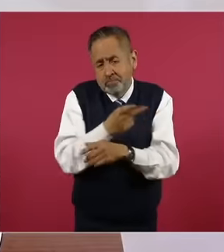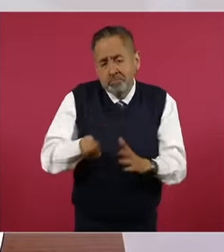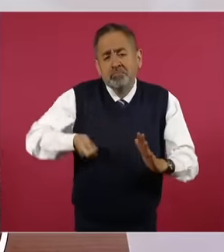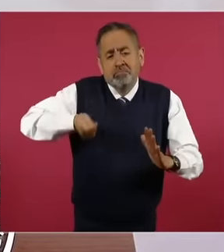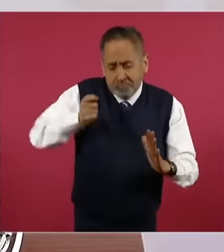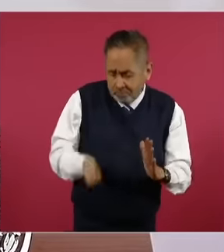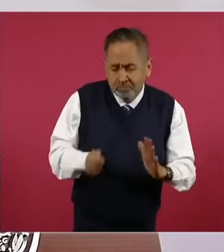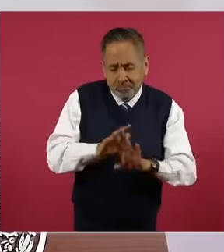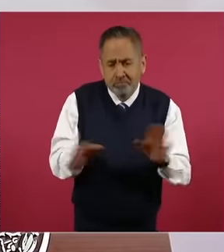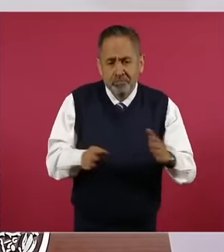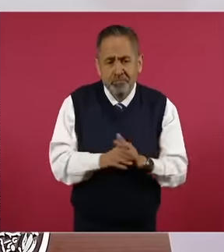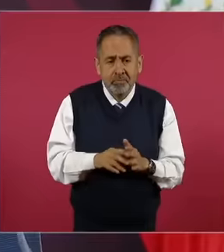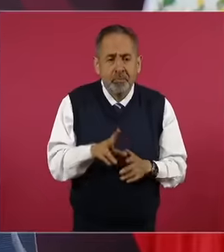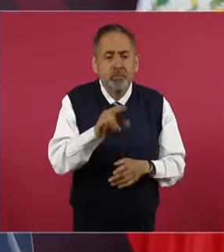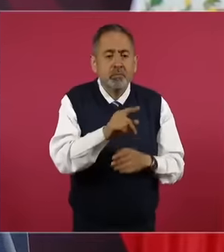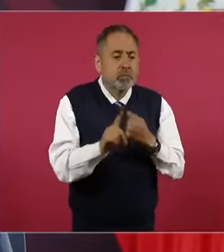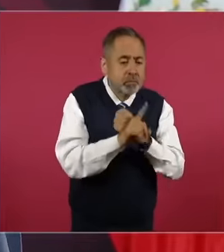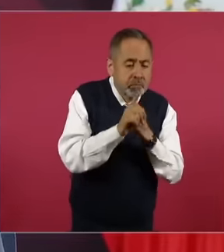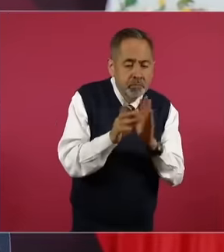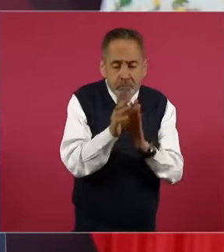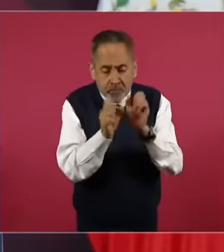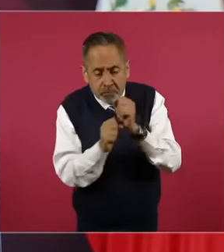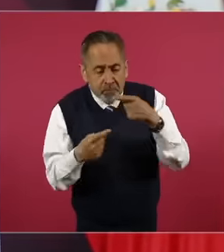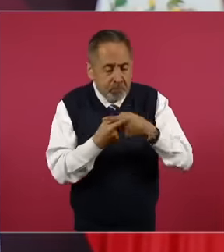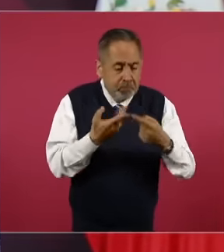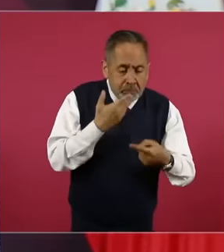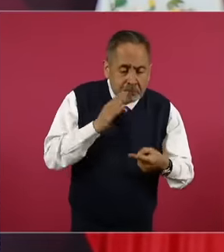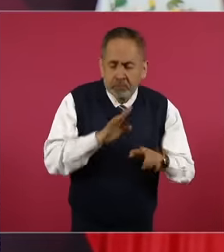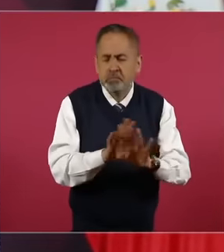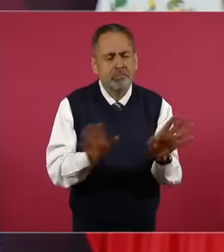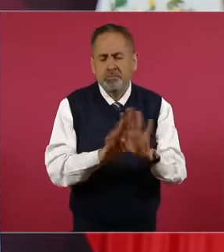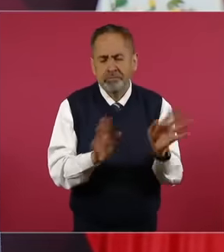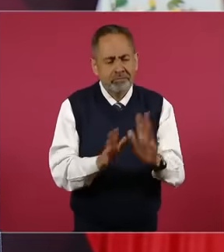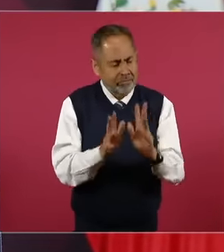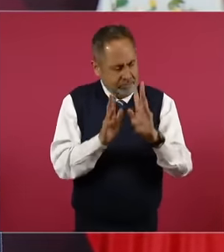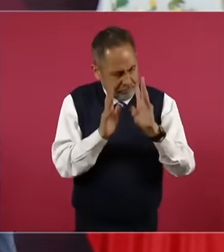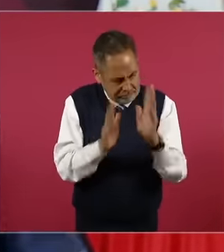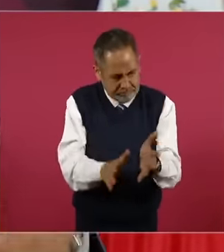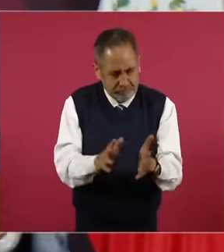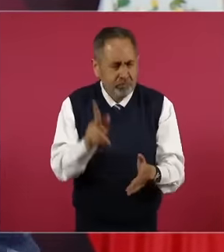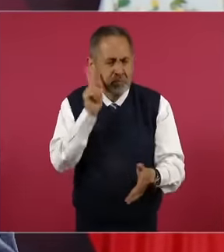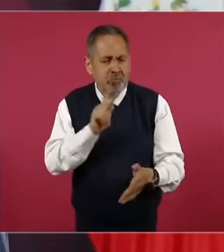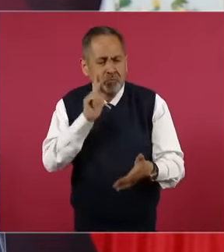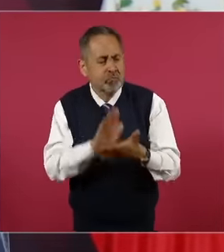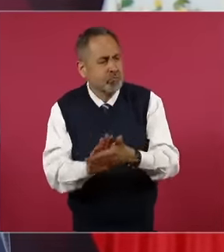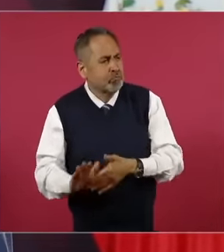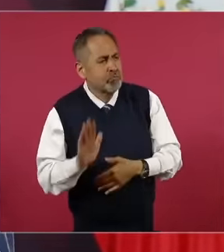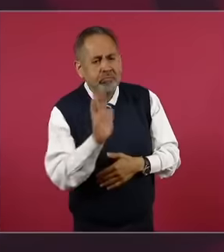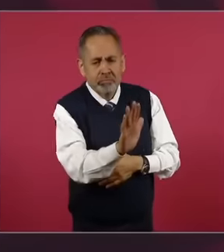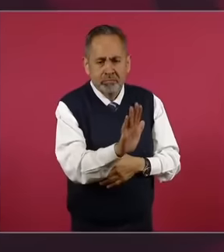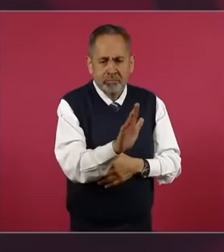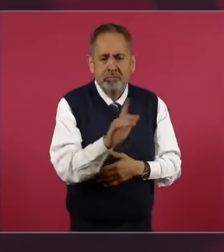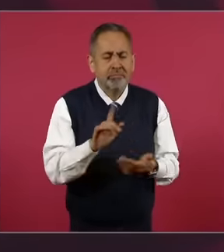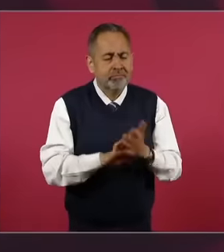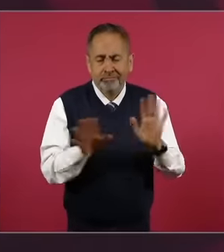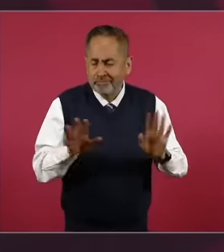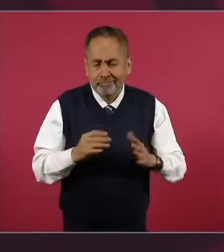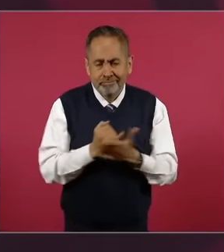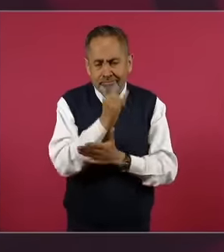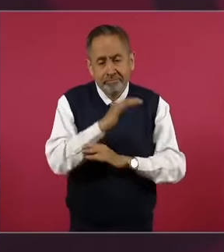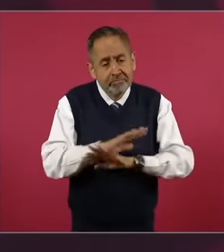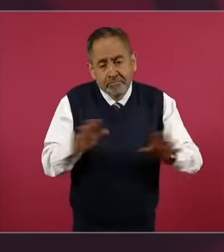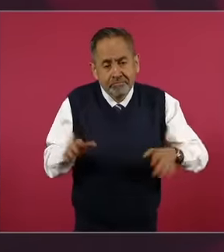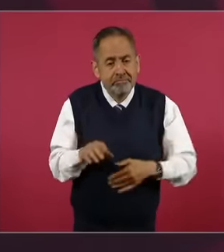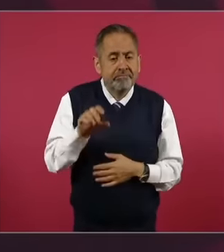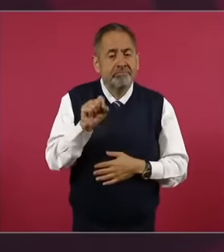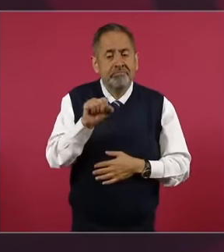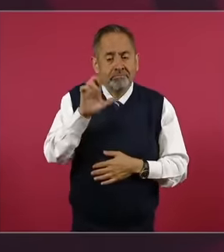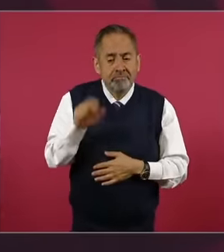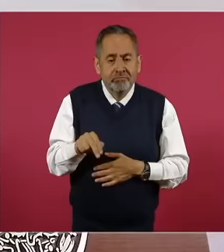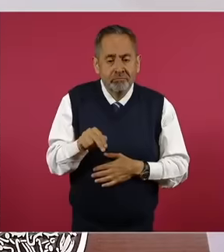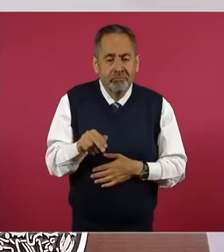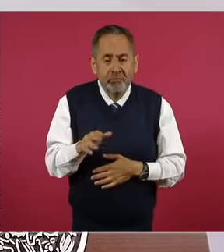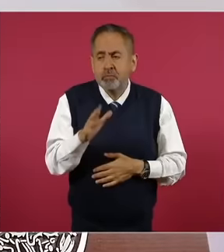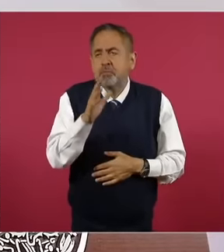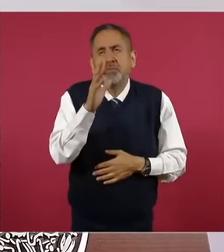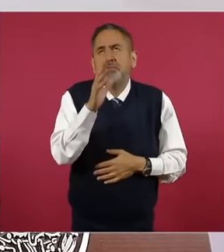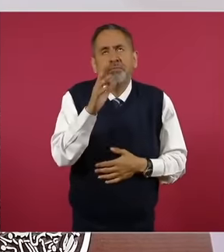constitutionality, the court in the strict sense should not have given entry to the appeal,